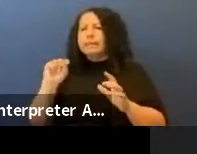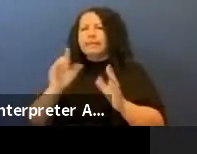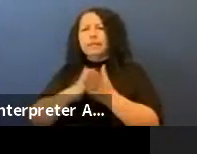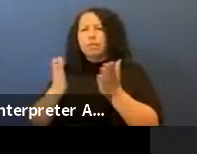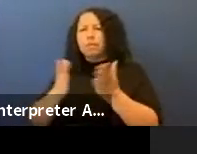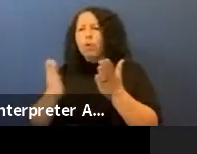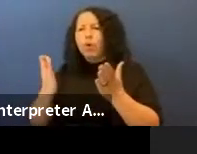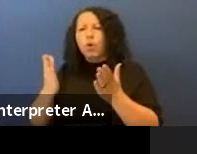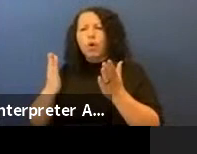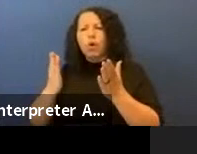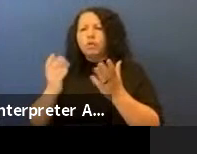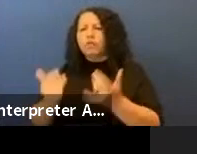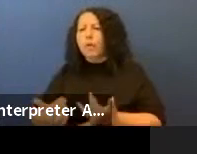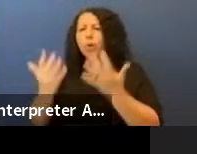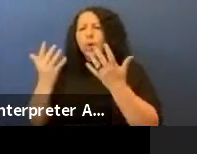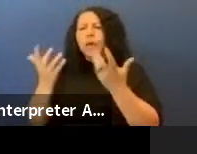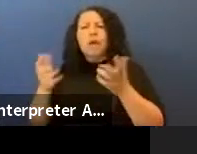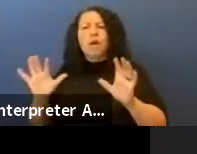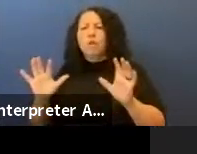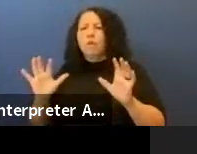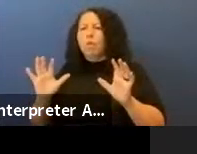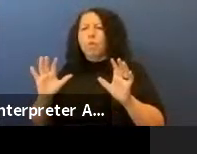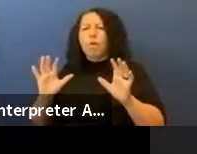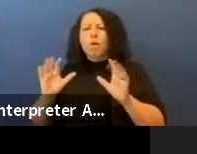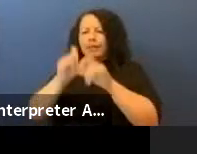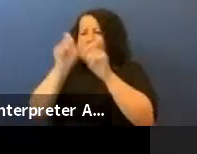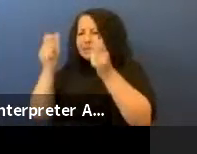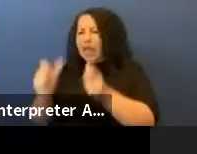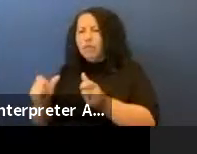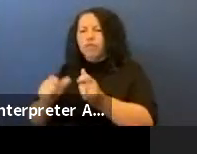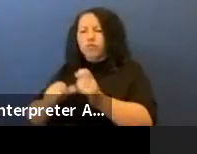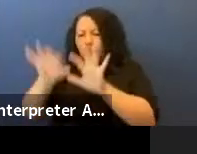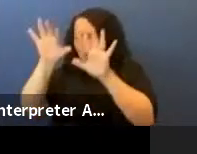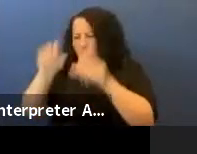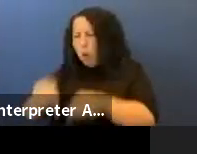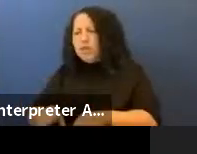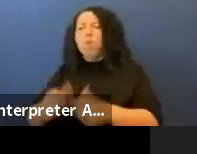the statues to be burned, I want them all preserved as